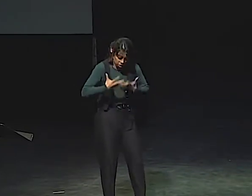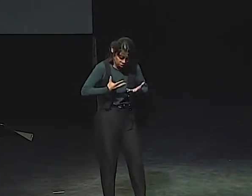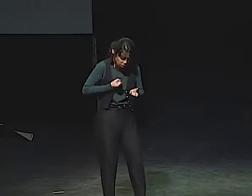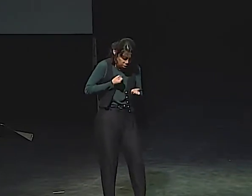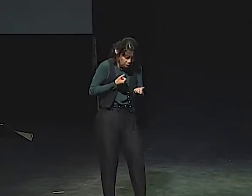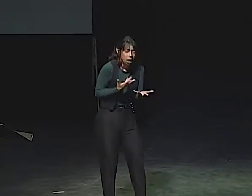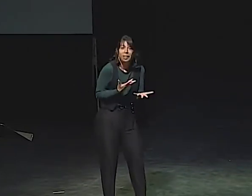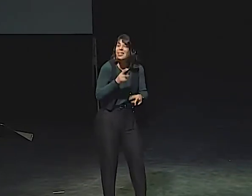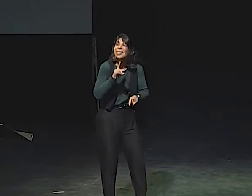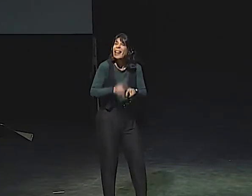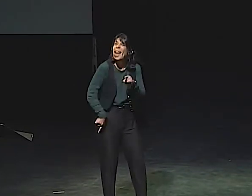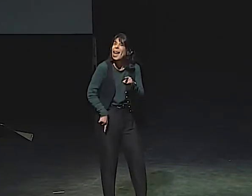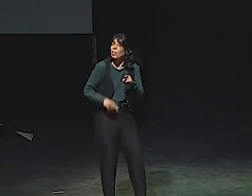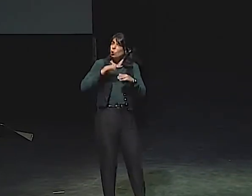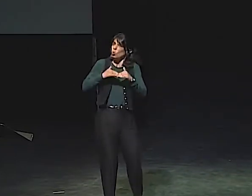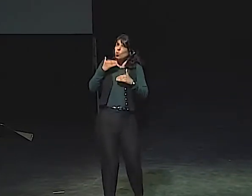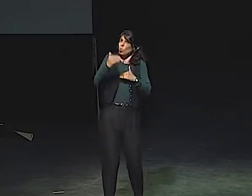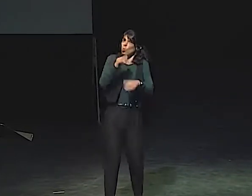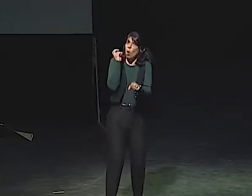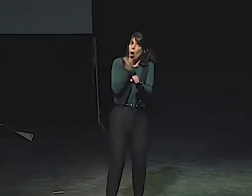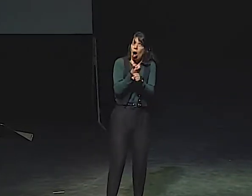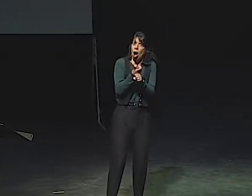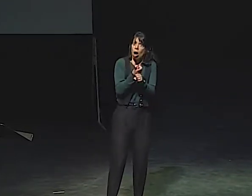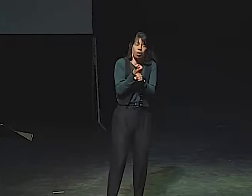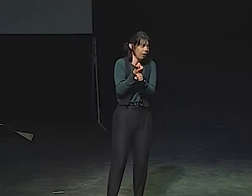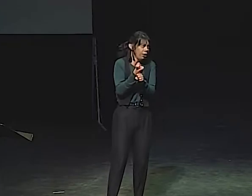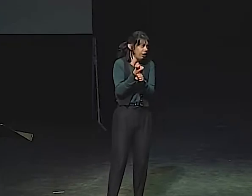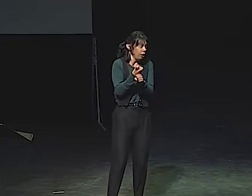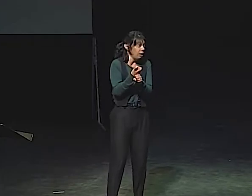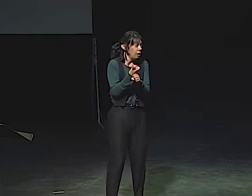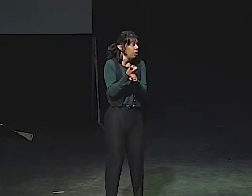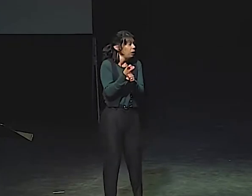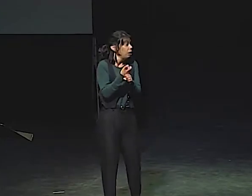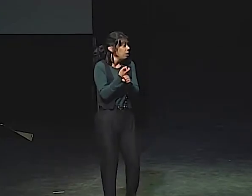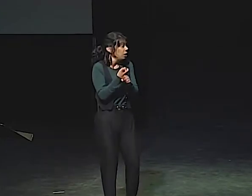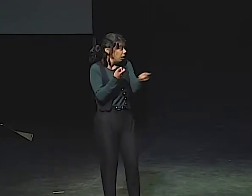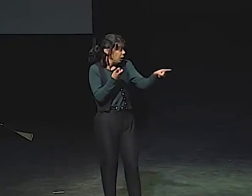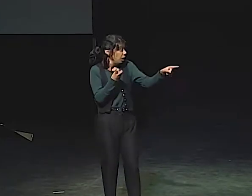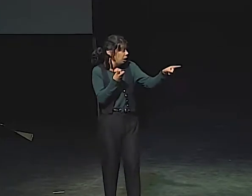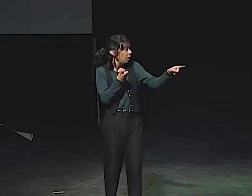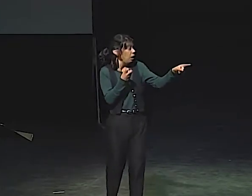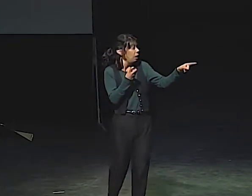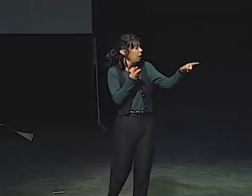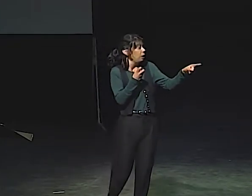THE FULL EMOTION IS NOT POSSIBLE TO EXPRESS. IT'S TOO HARD.